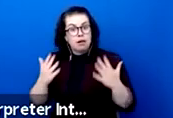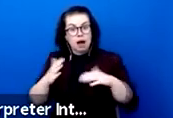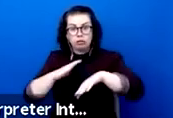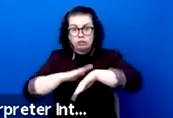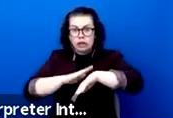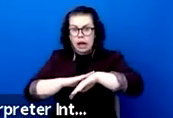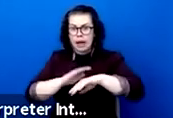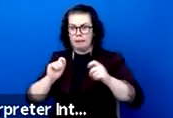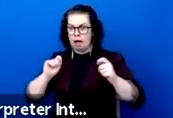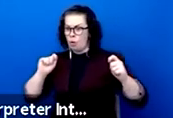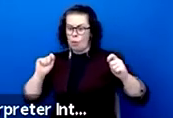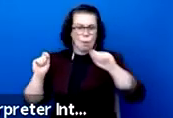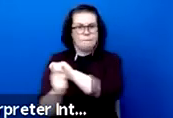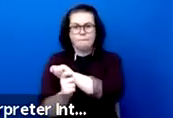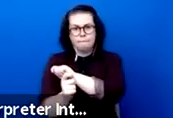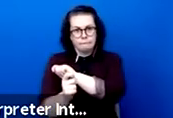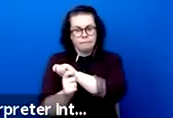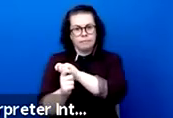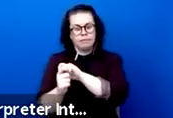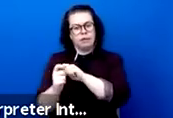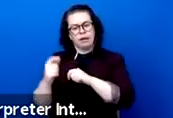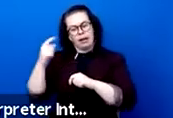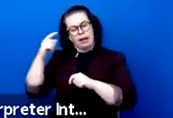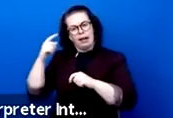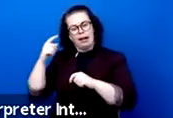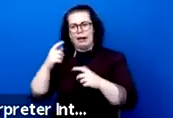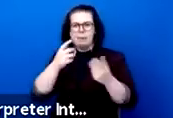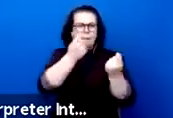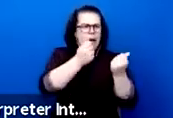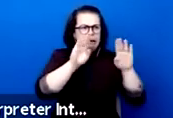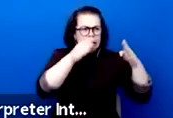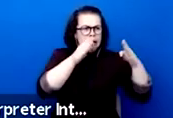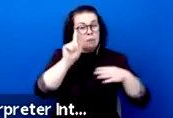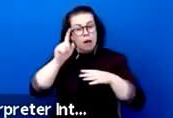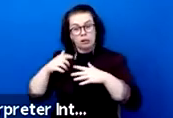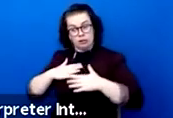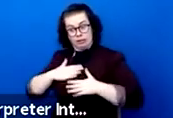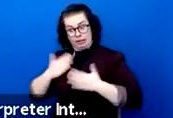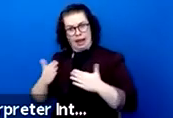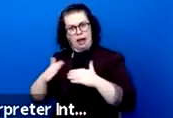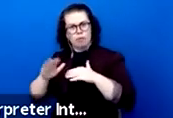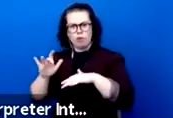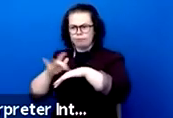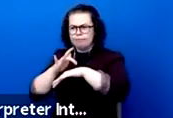it favours the long time of performance, the presence of bodies and voices in the